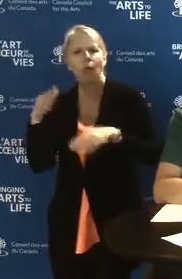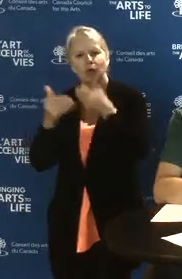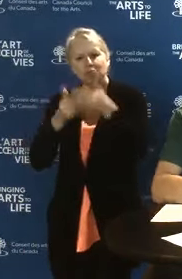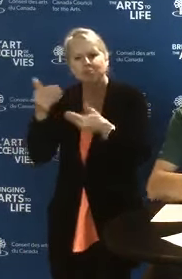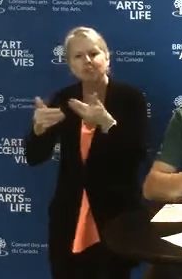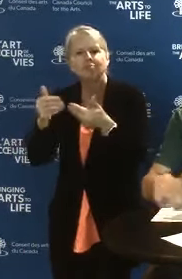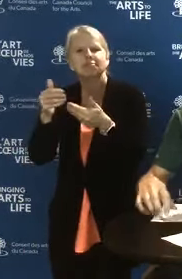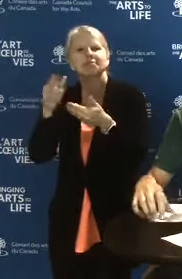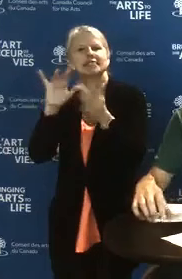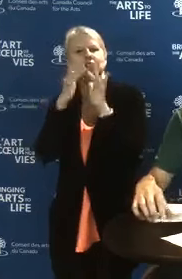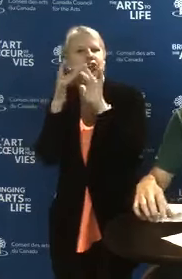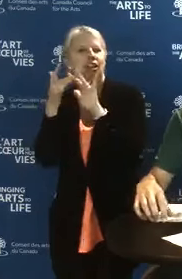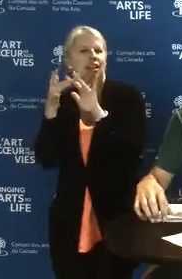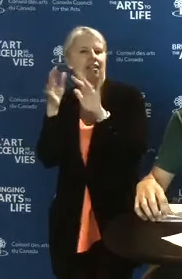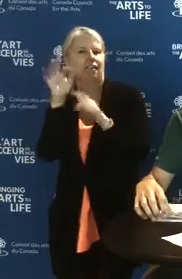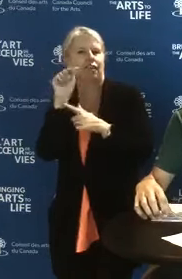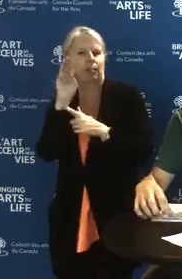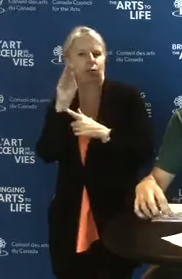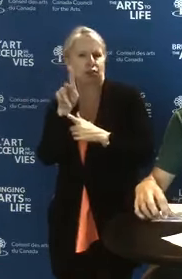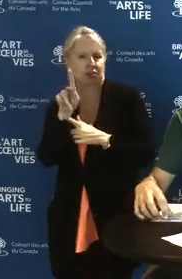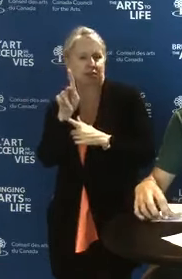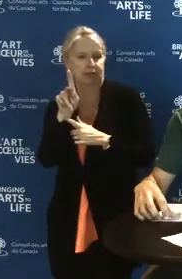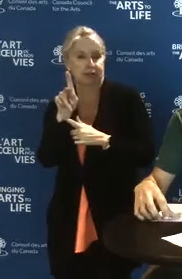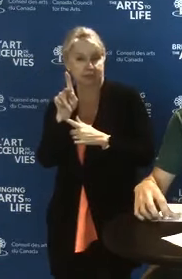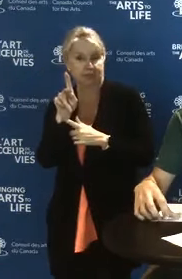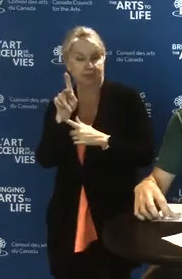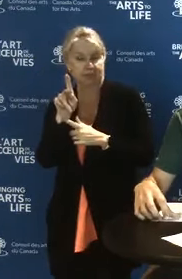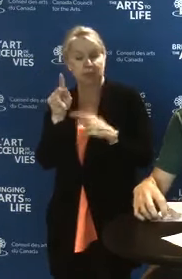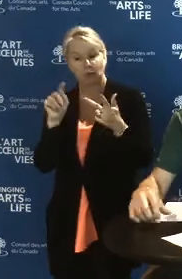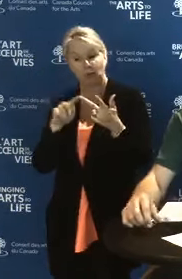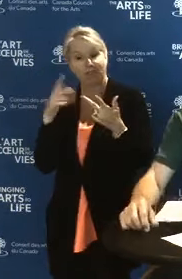Now that we've touched on the third component of the fund,